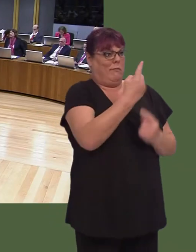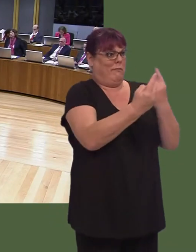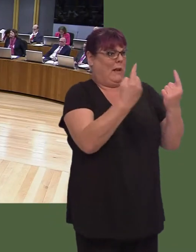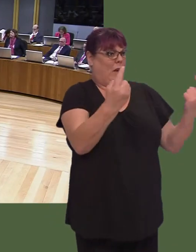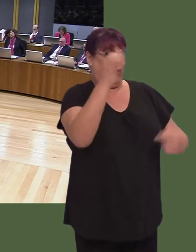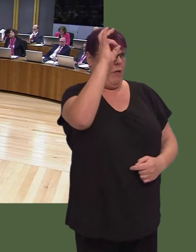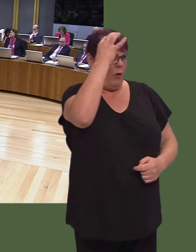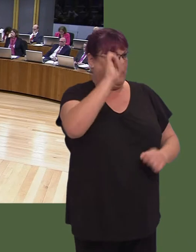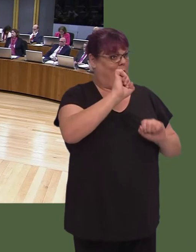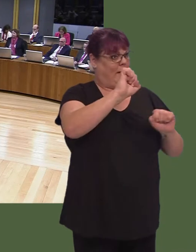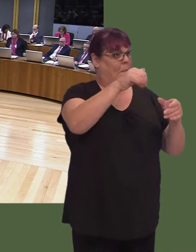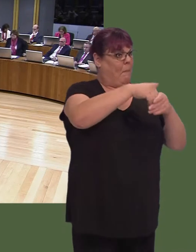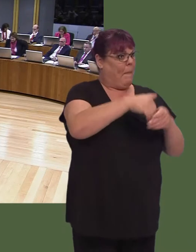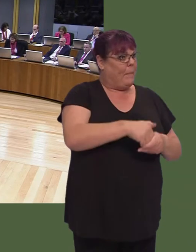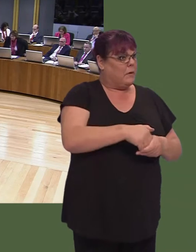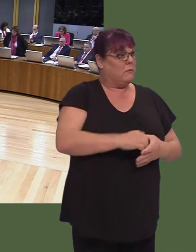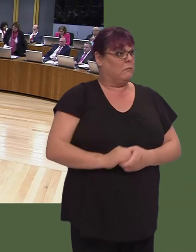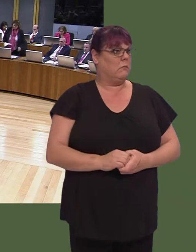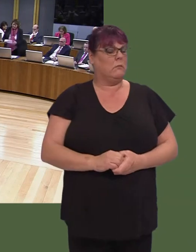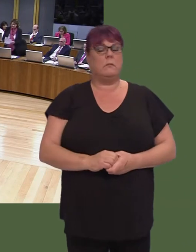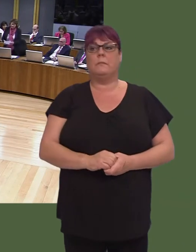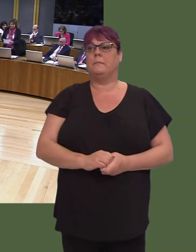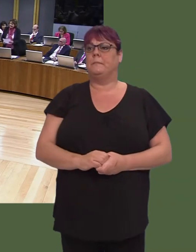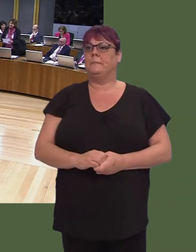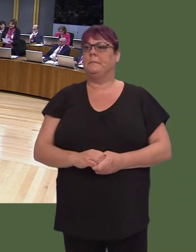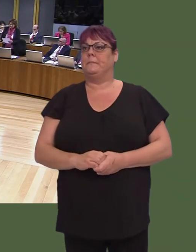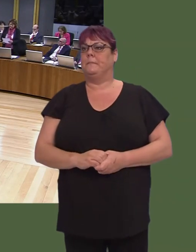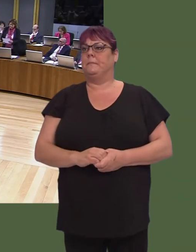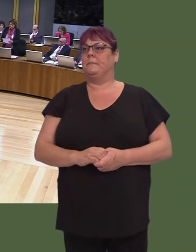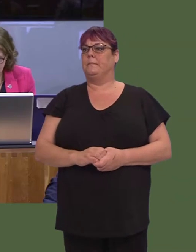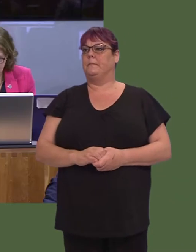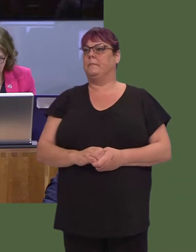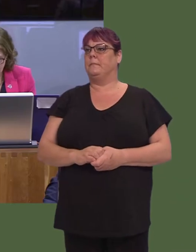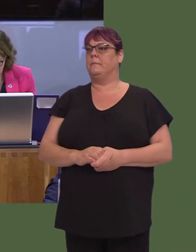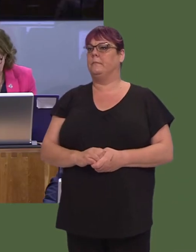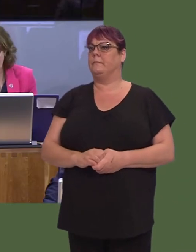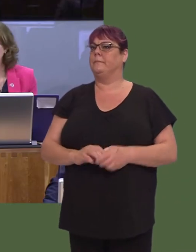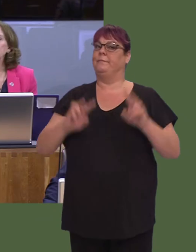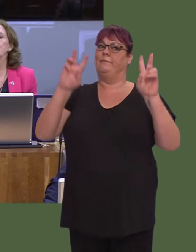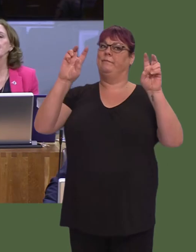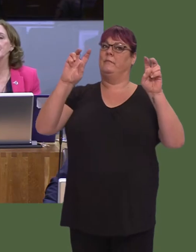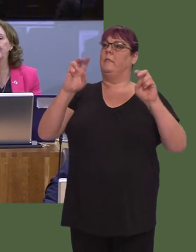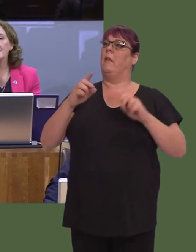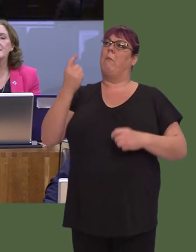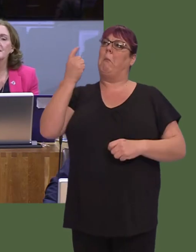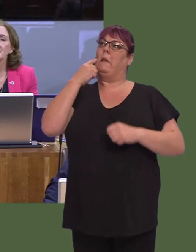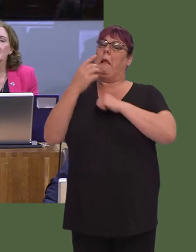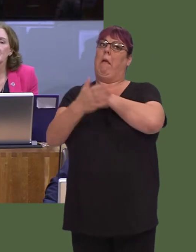including through scrutiny. Angela Burns AM: 'An easy and lazy option when it comes to local government is to blame